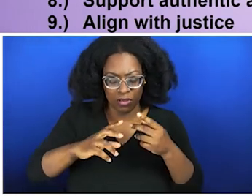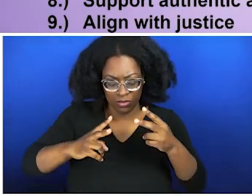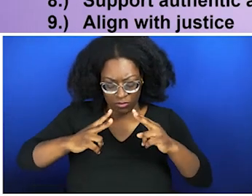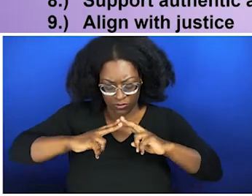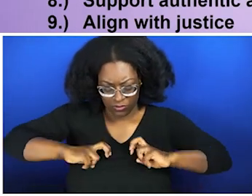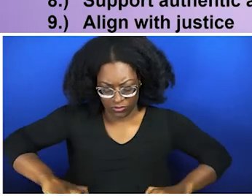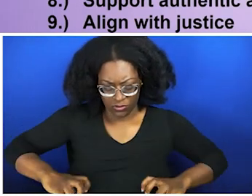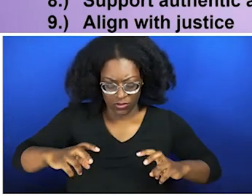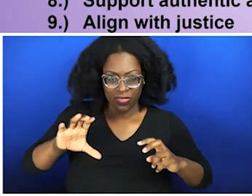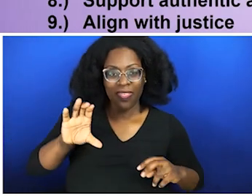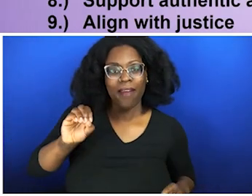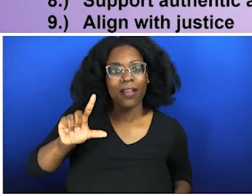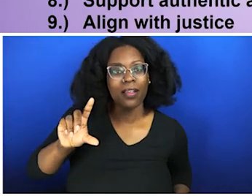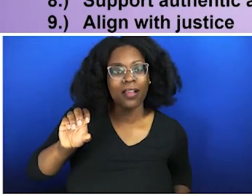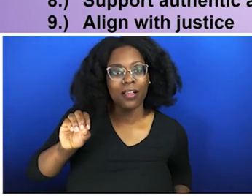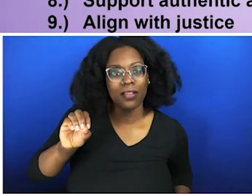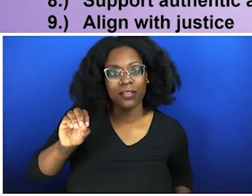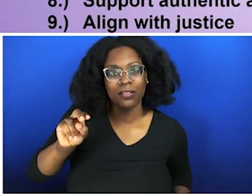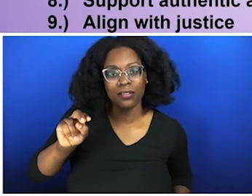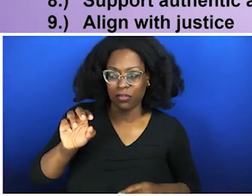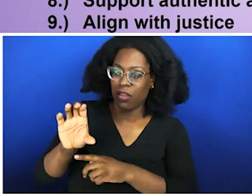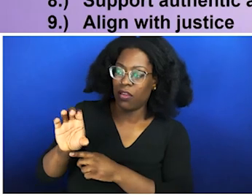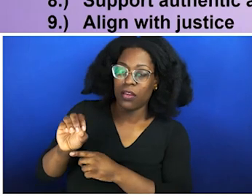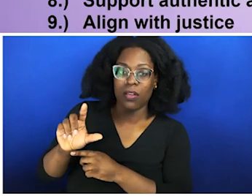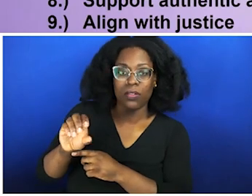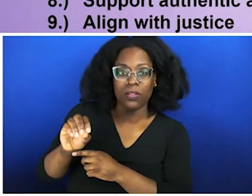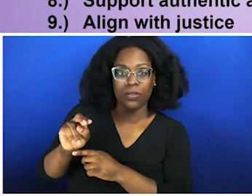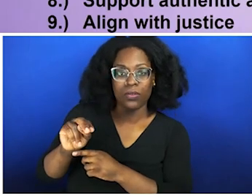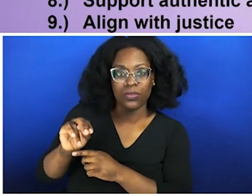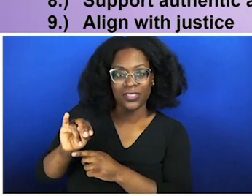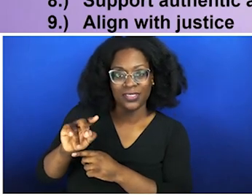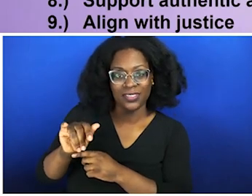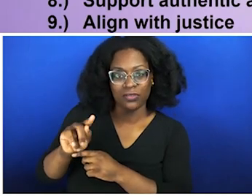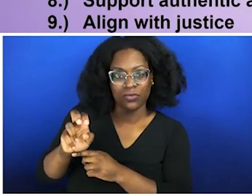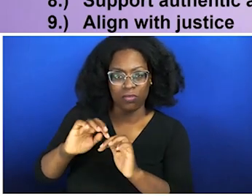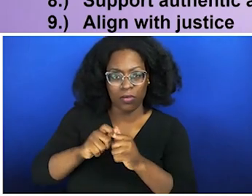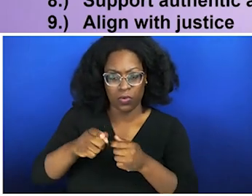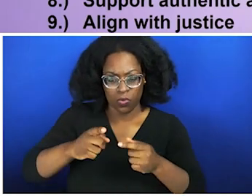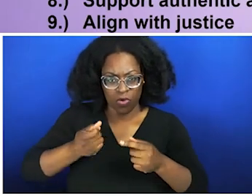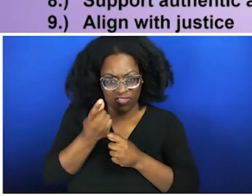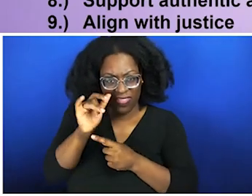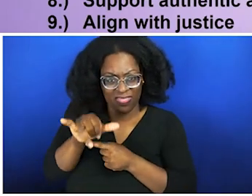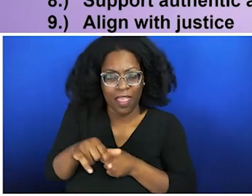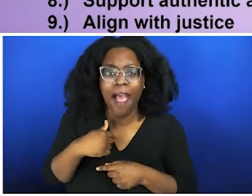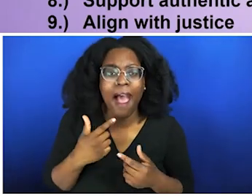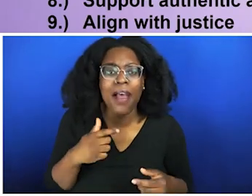supremacist, capitalistic society? Comrades versus allies. I don't want an ally. I don't want you to be my friend and understand my plight. I need a comrade. Get into the dirt